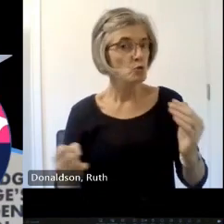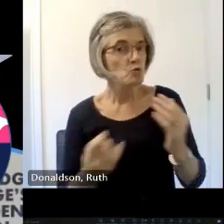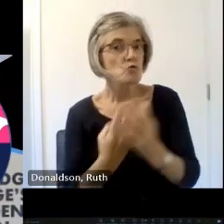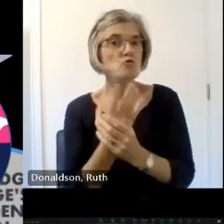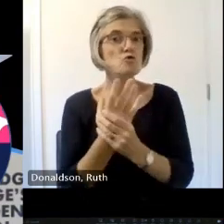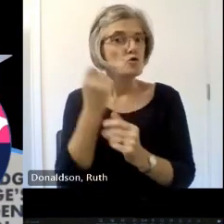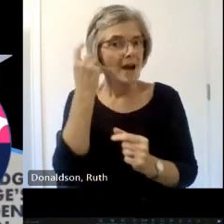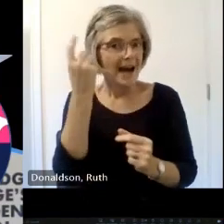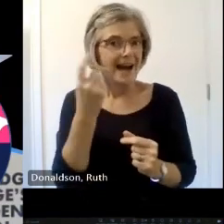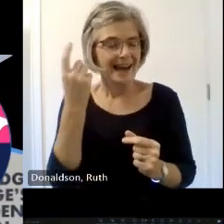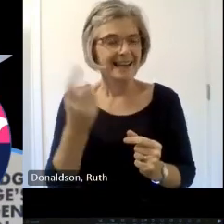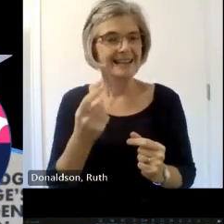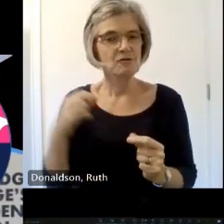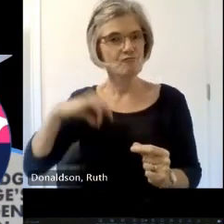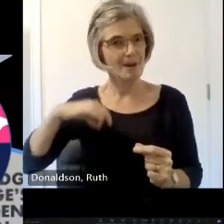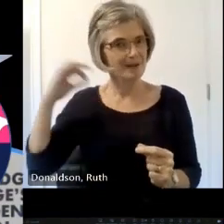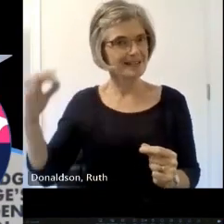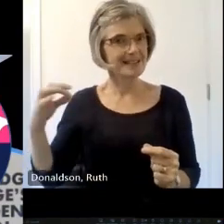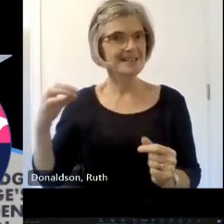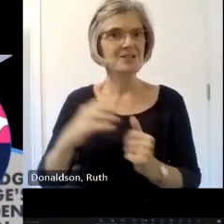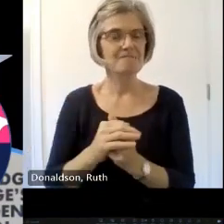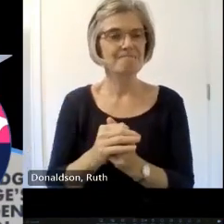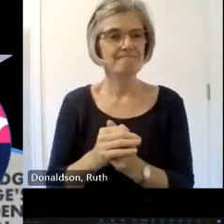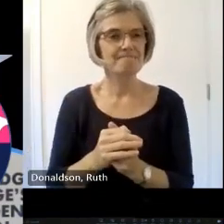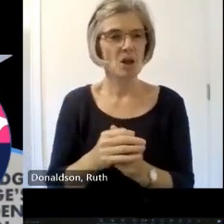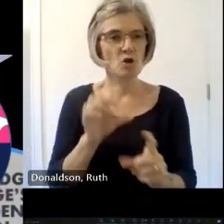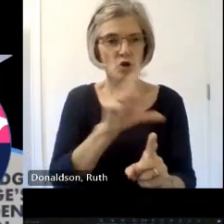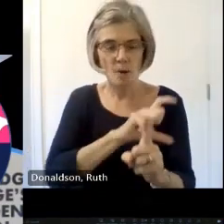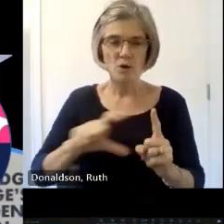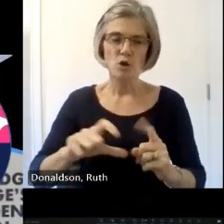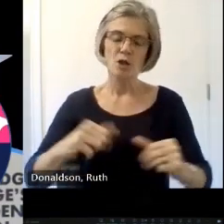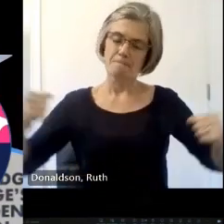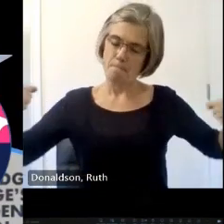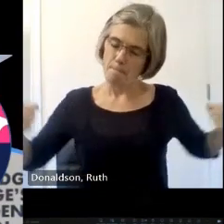and representation one where the communities hold the power so join us and get your voice heard now